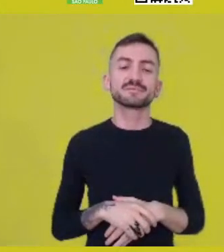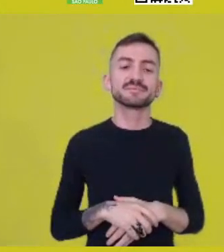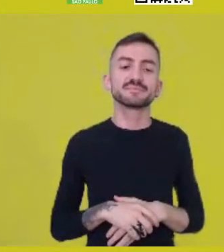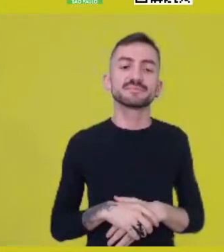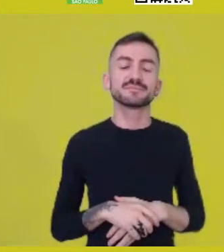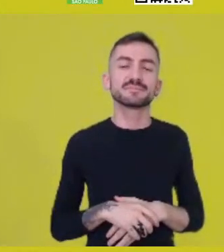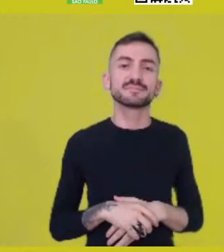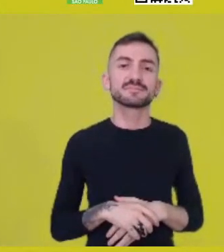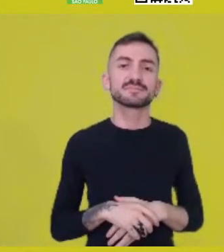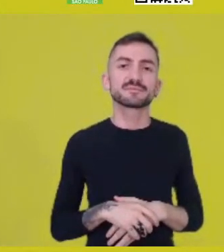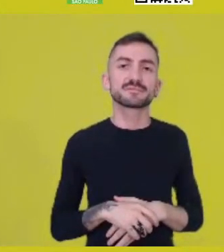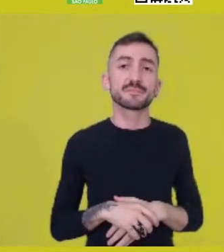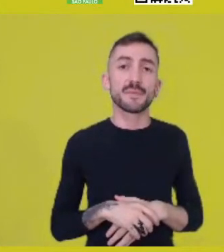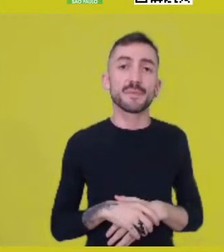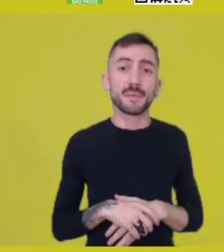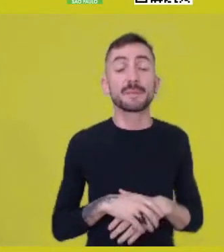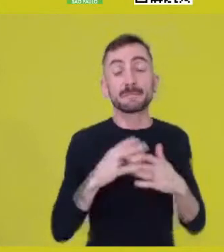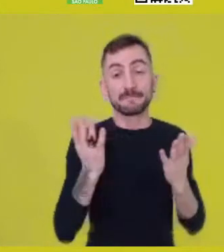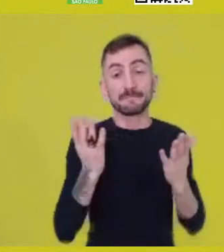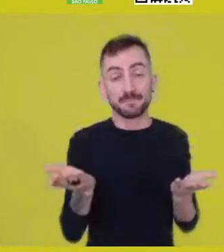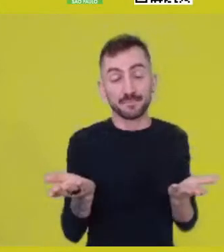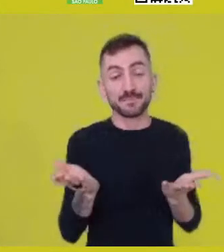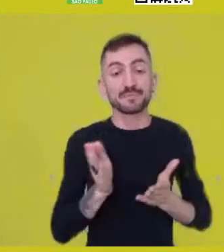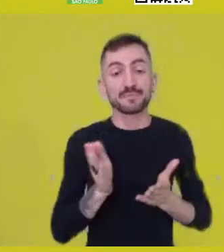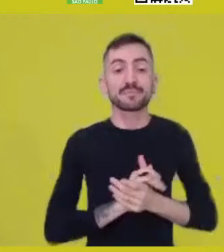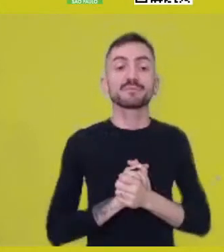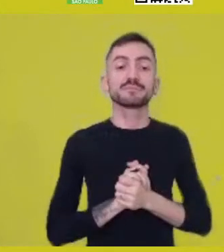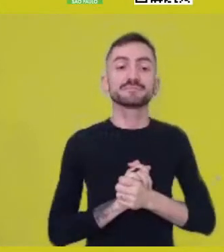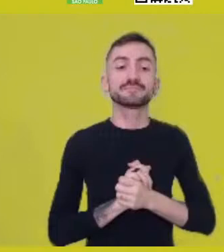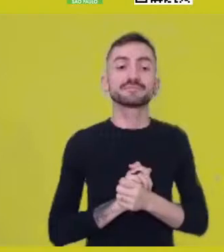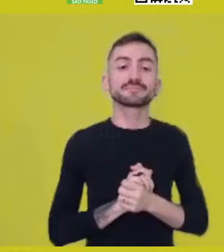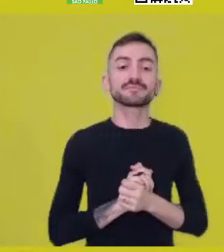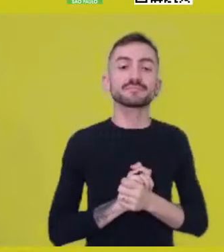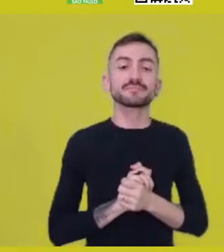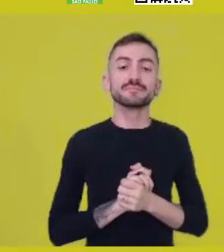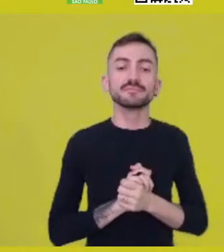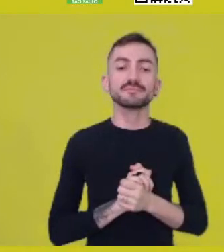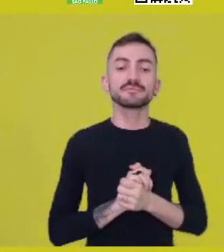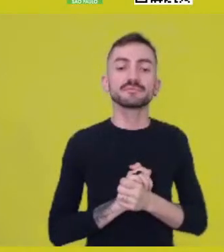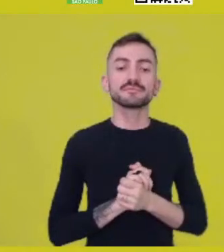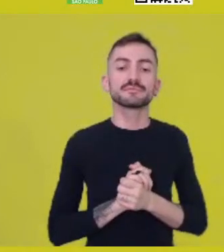To that end, since I have learned